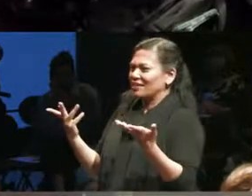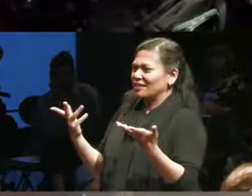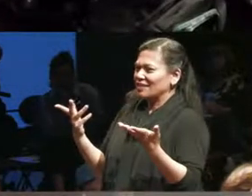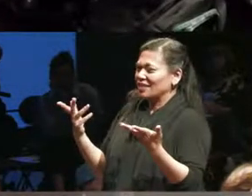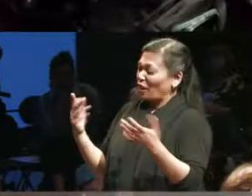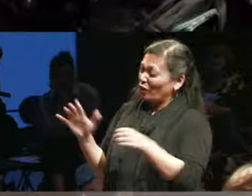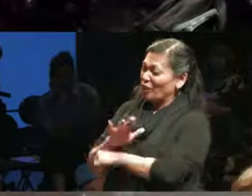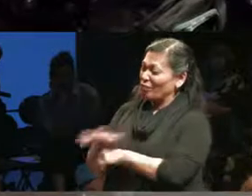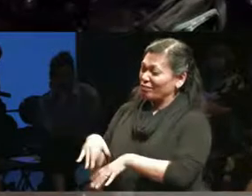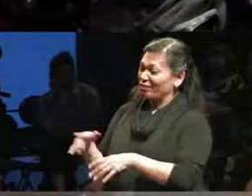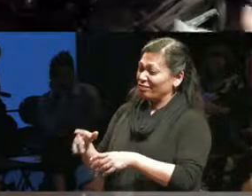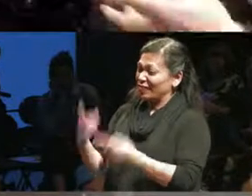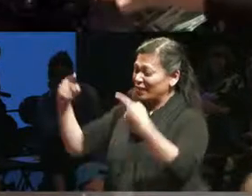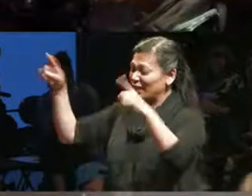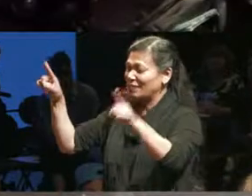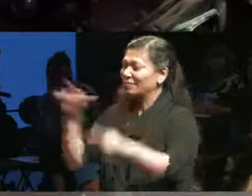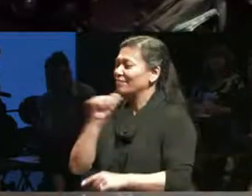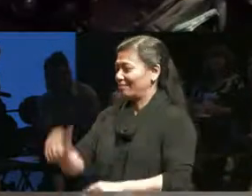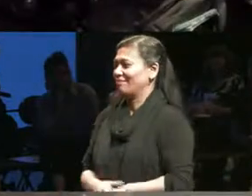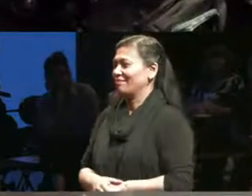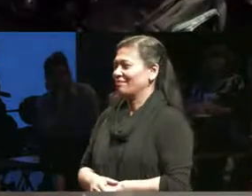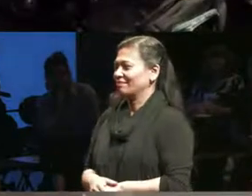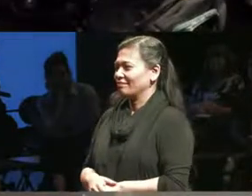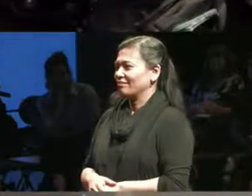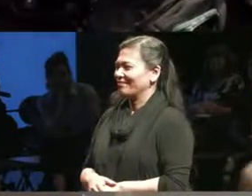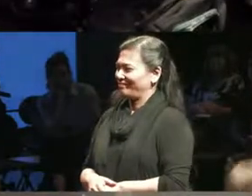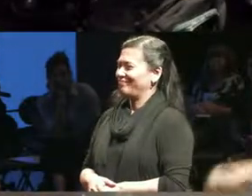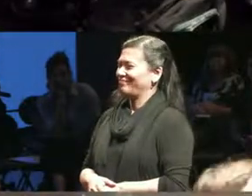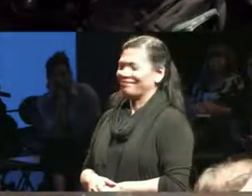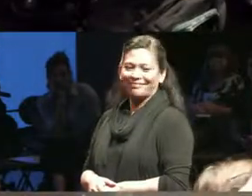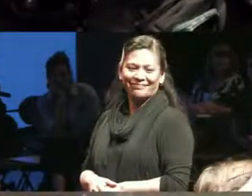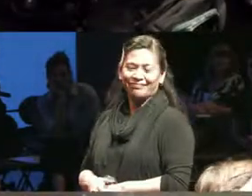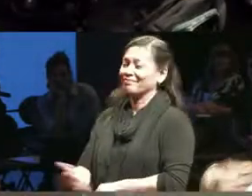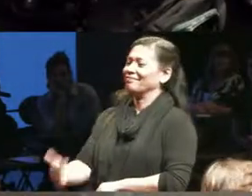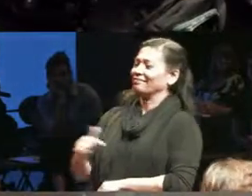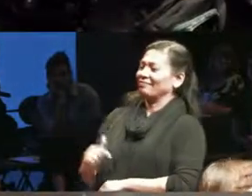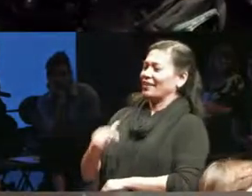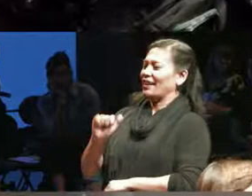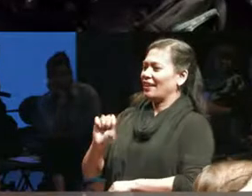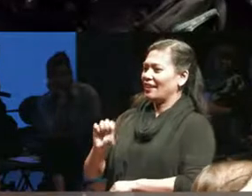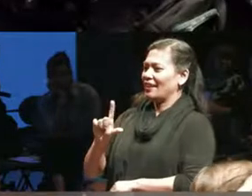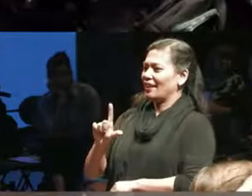job thank you this is the life is freaking I'm wanting